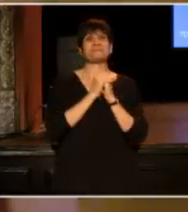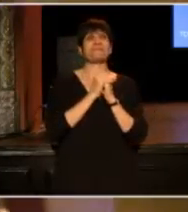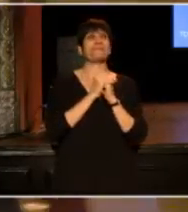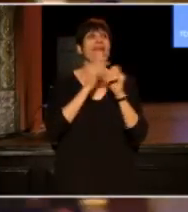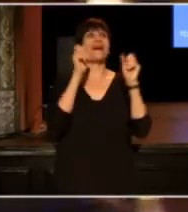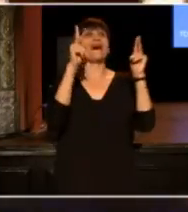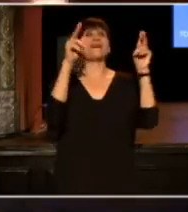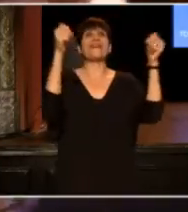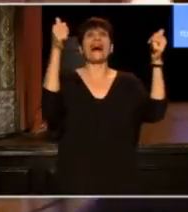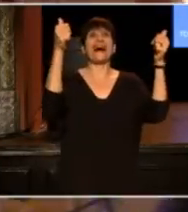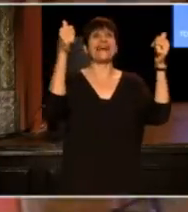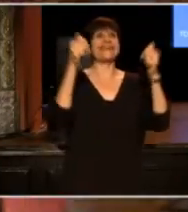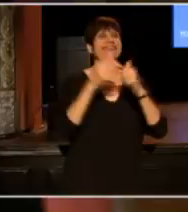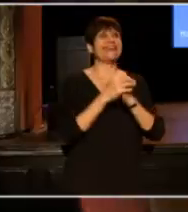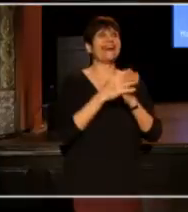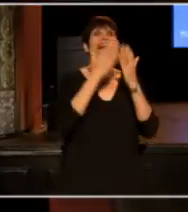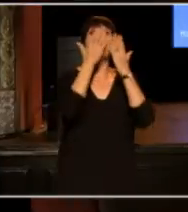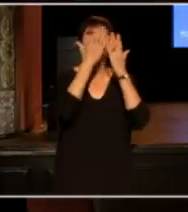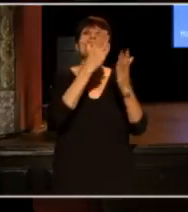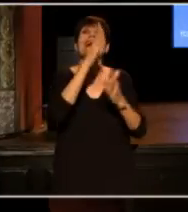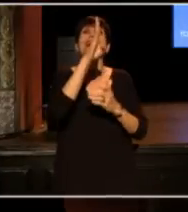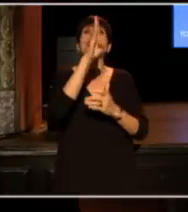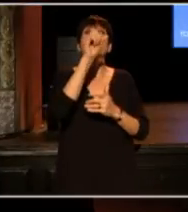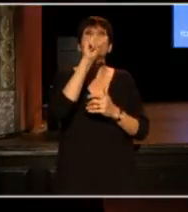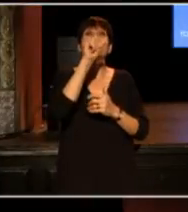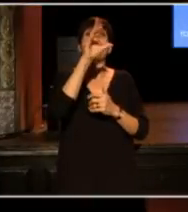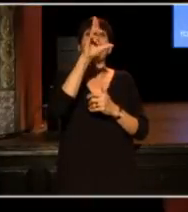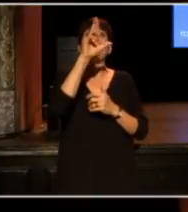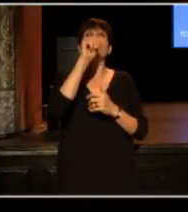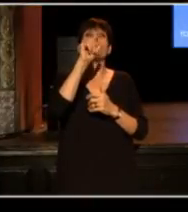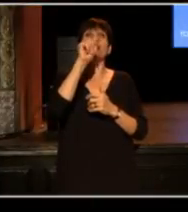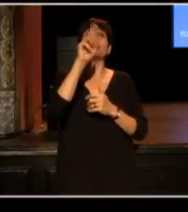(Teresa) Thank you Baratunde, that was fantastic.